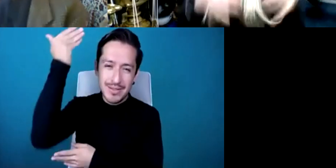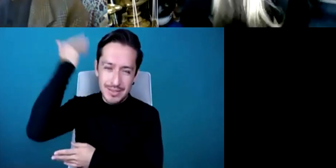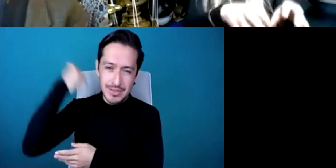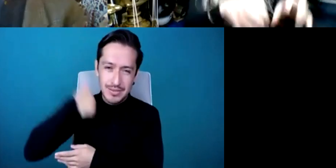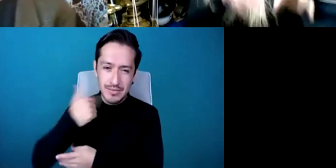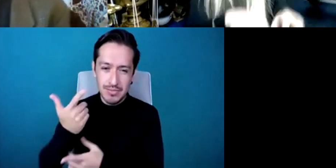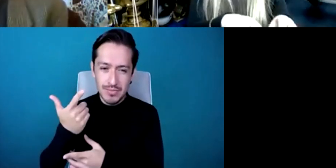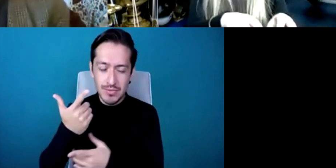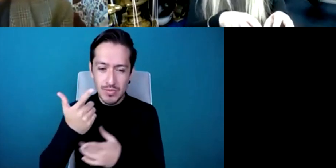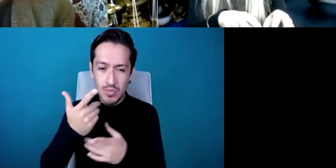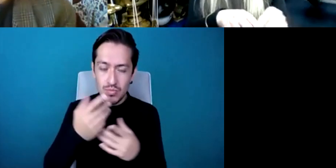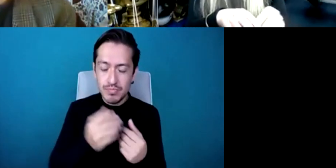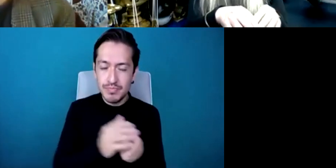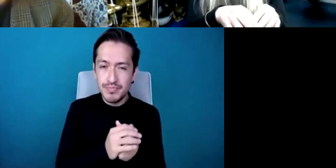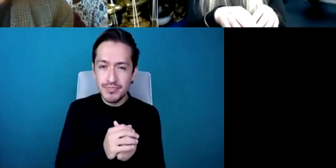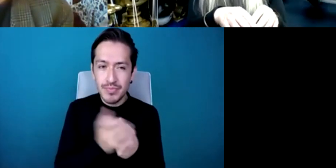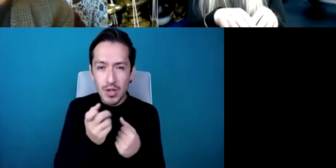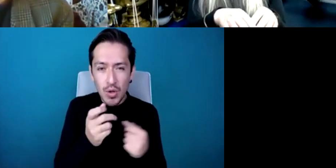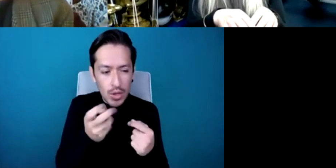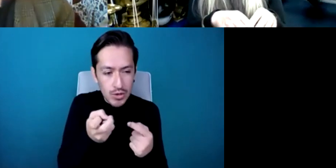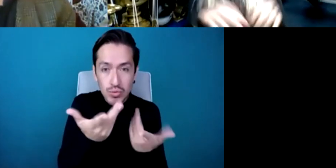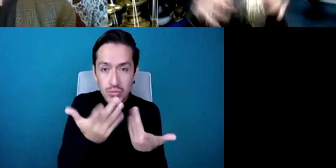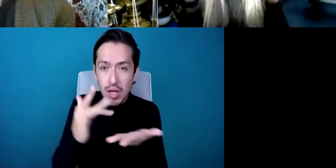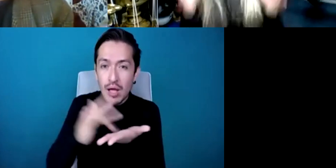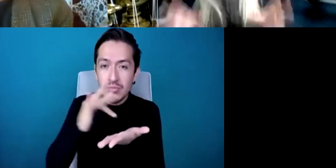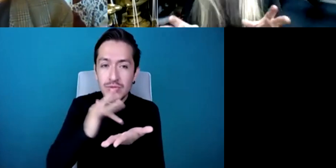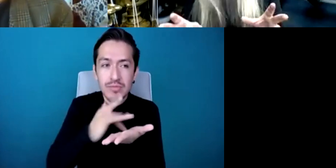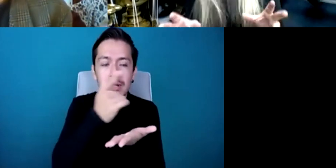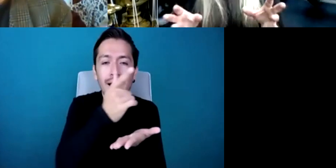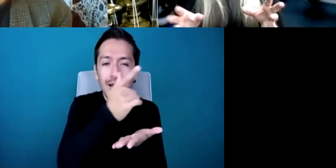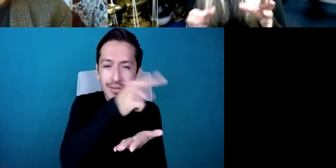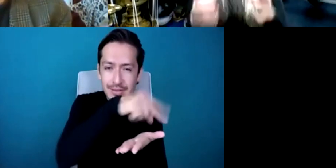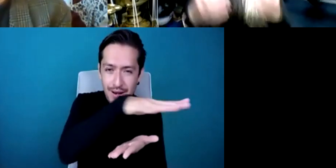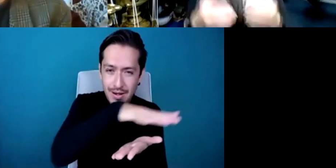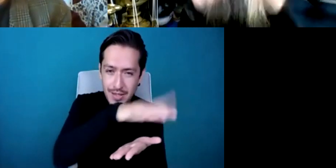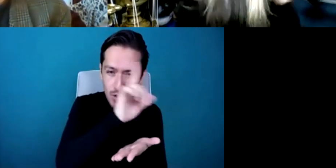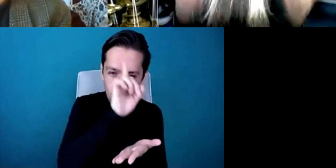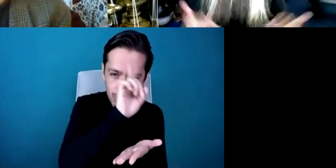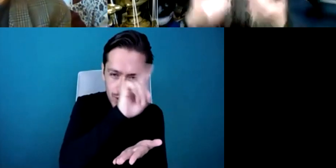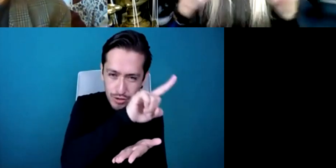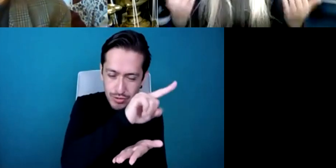the arts council and so they would support pieces 100 and then of course times changed